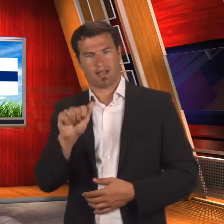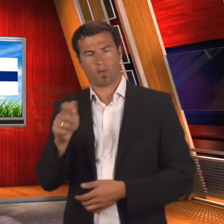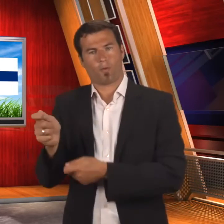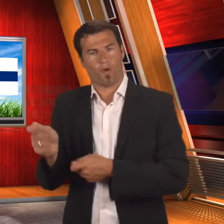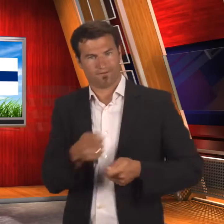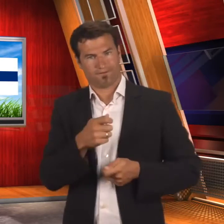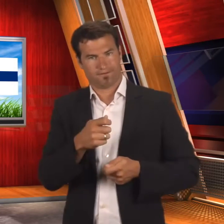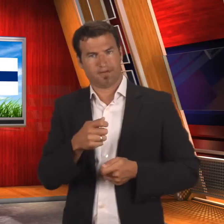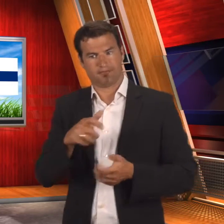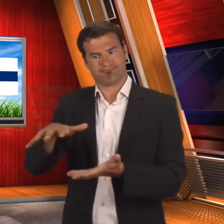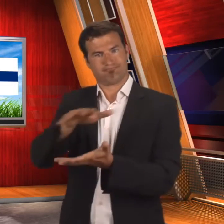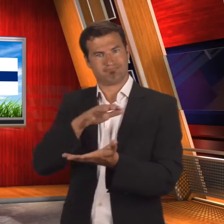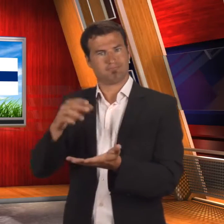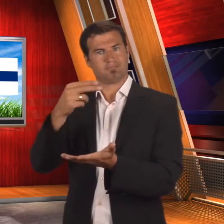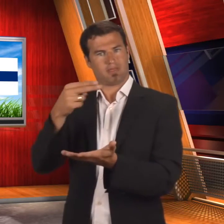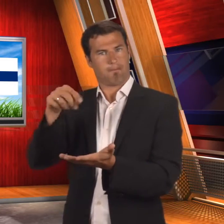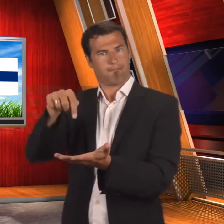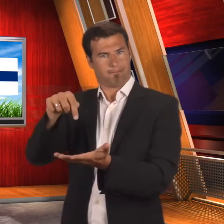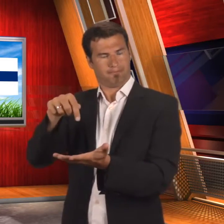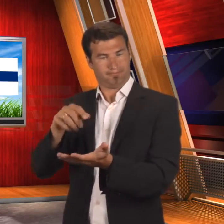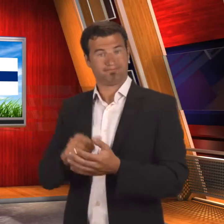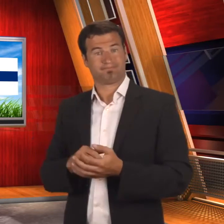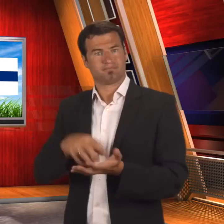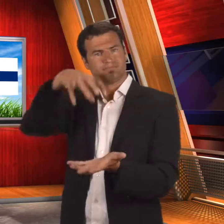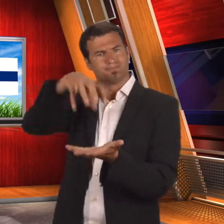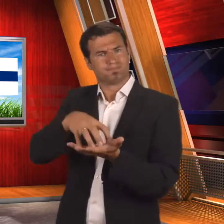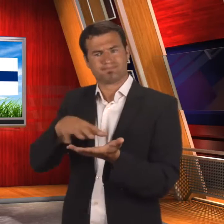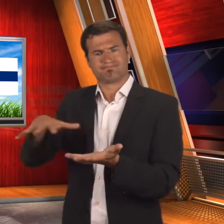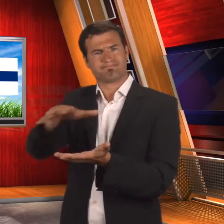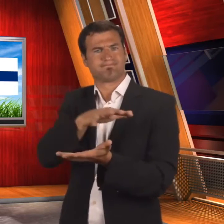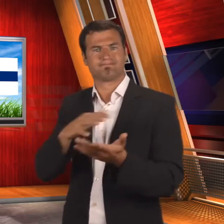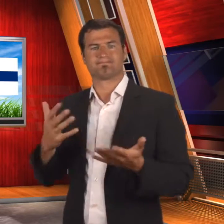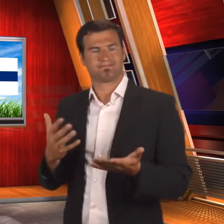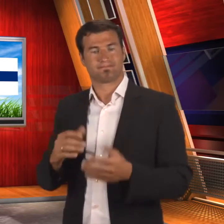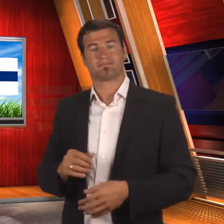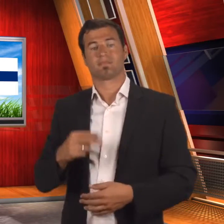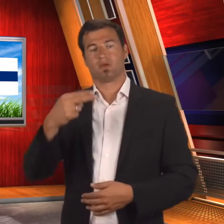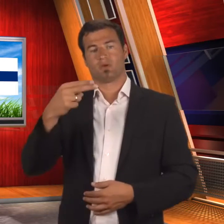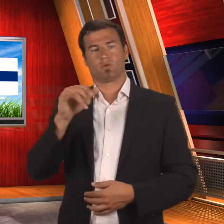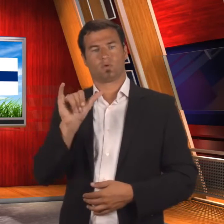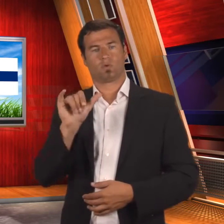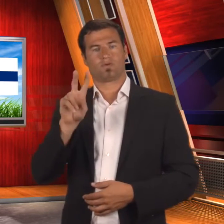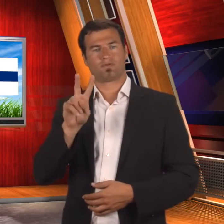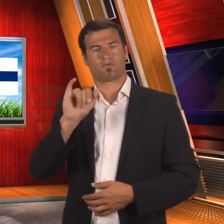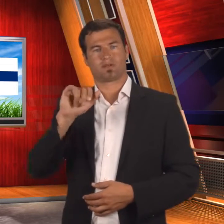An event is being held in Kytaja Golf,